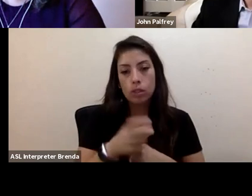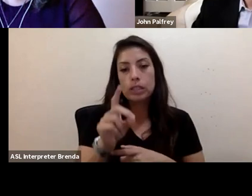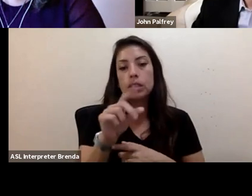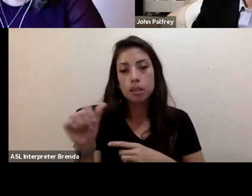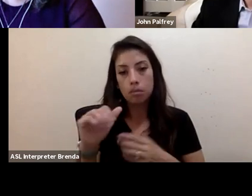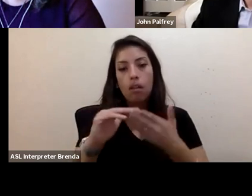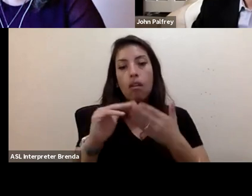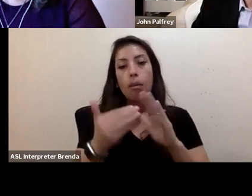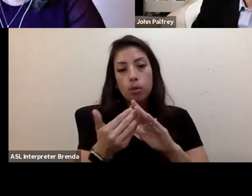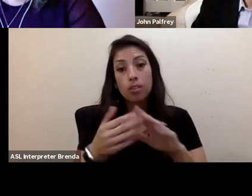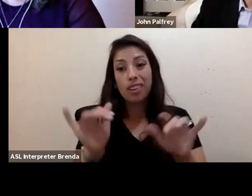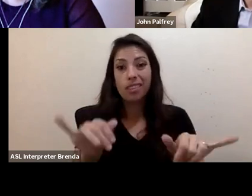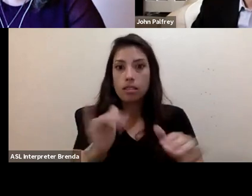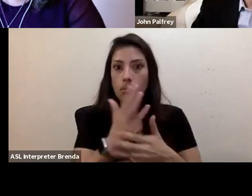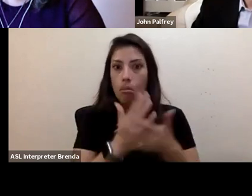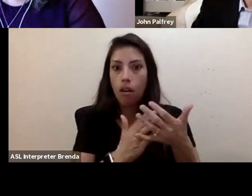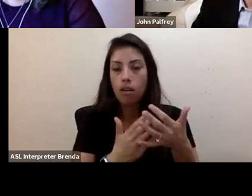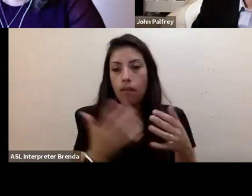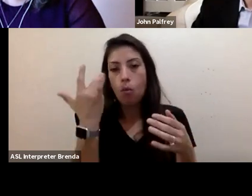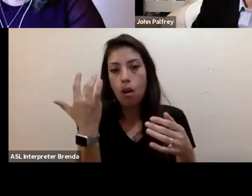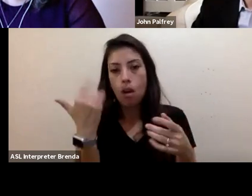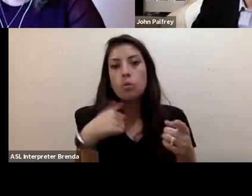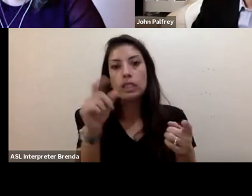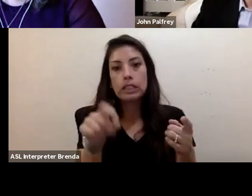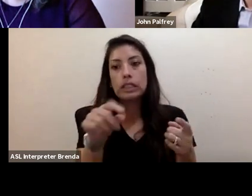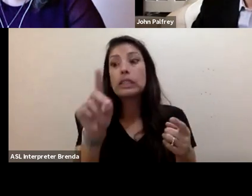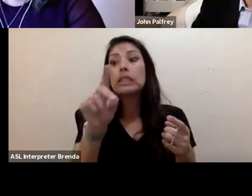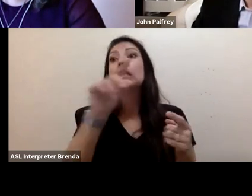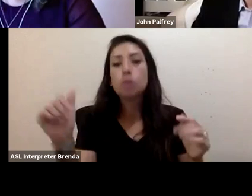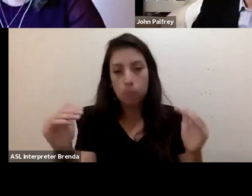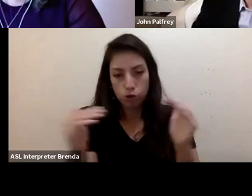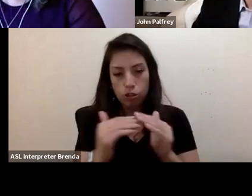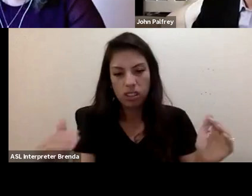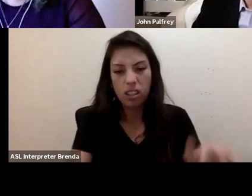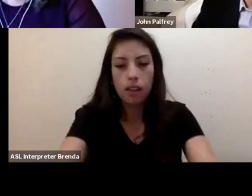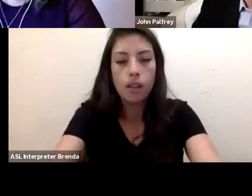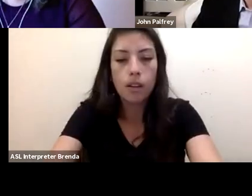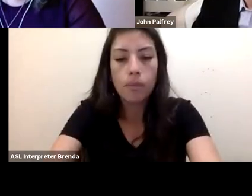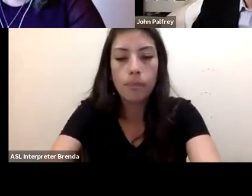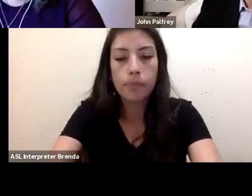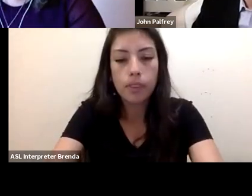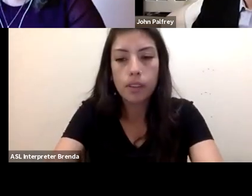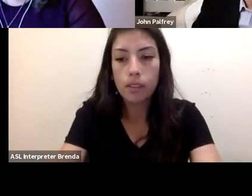which is part of why we need disability justice. But I think, also, sometimes we tend to think a little bit narrowly,